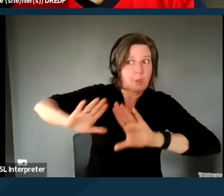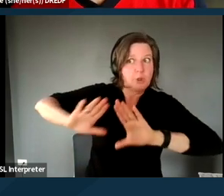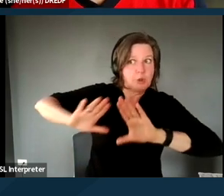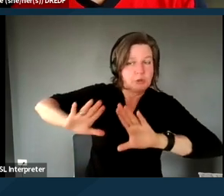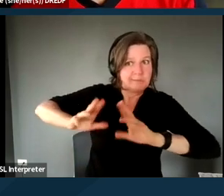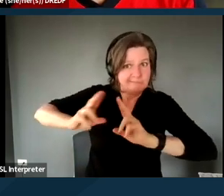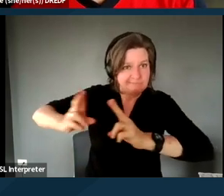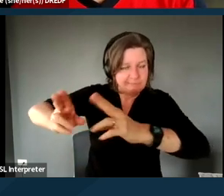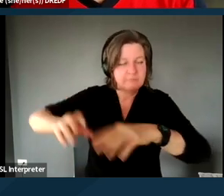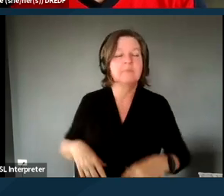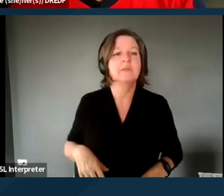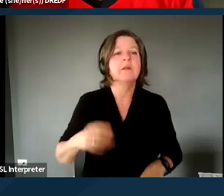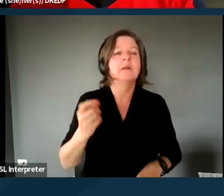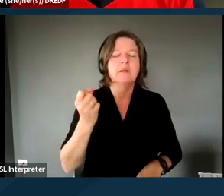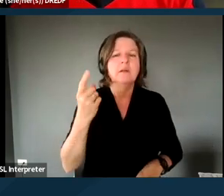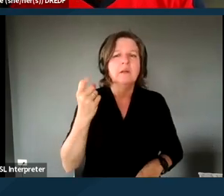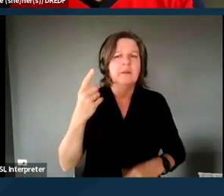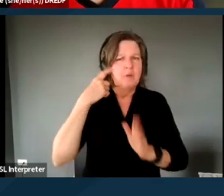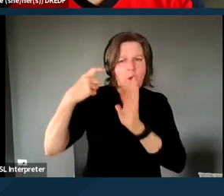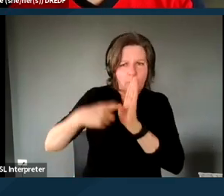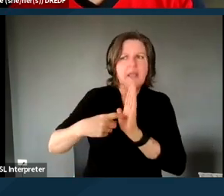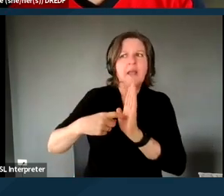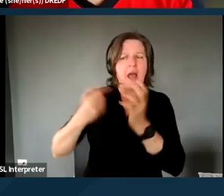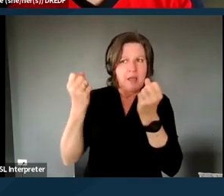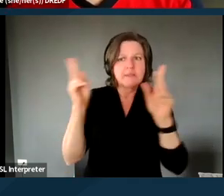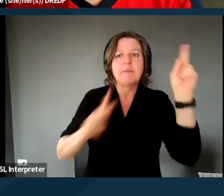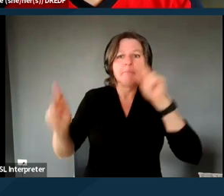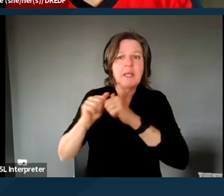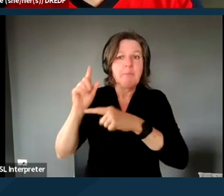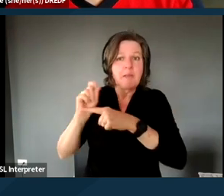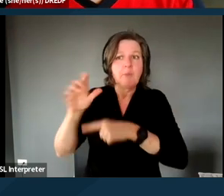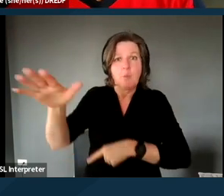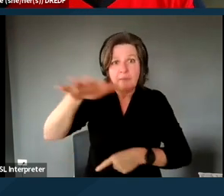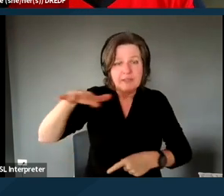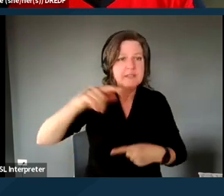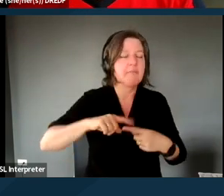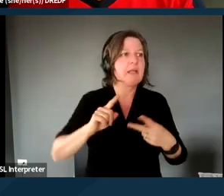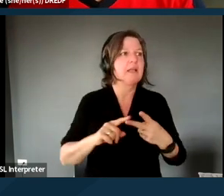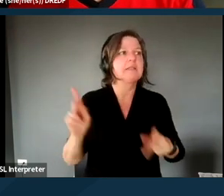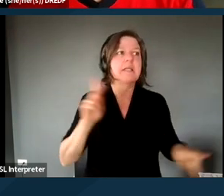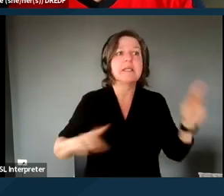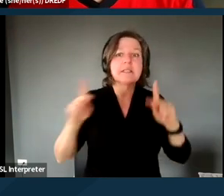There is a recognition that for many people with disabilities, for people who are unhoused, there is